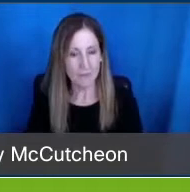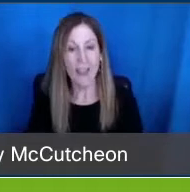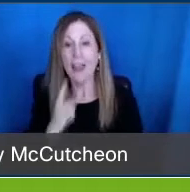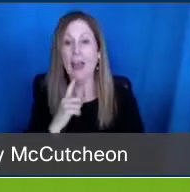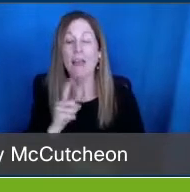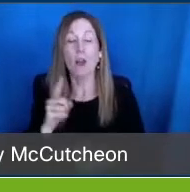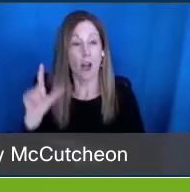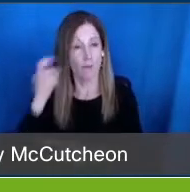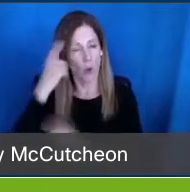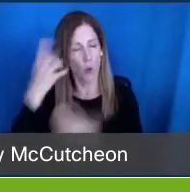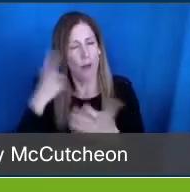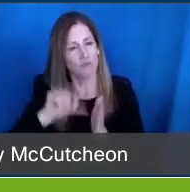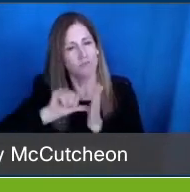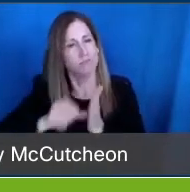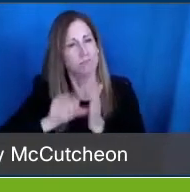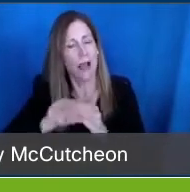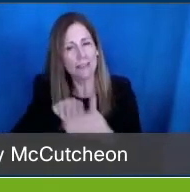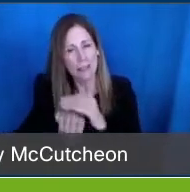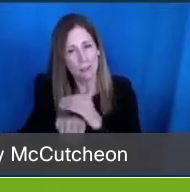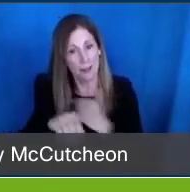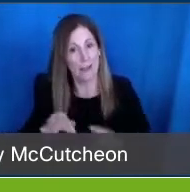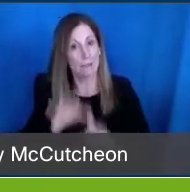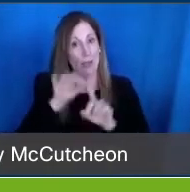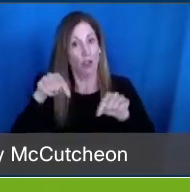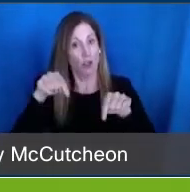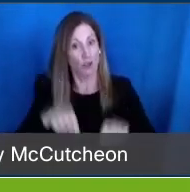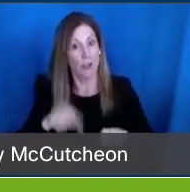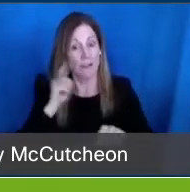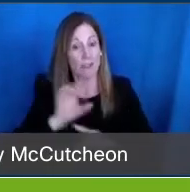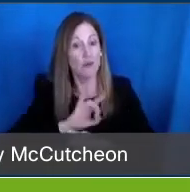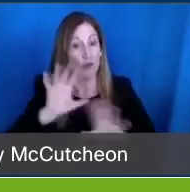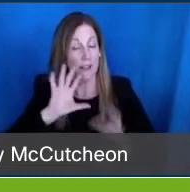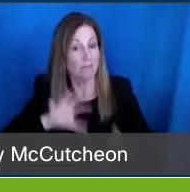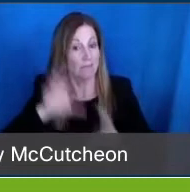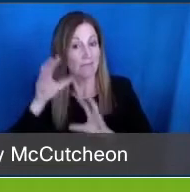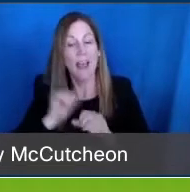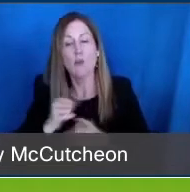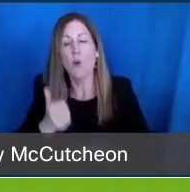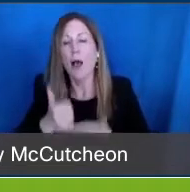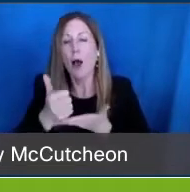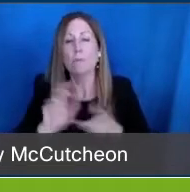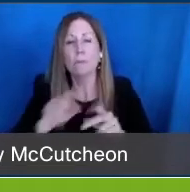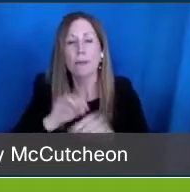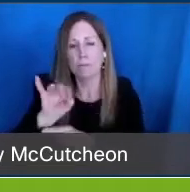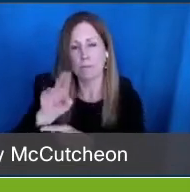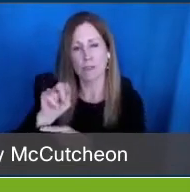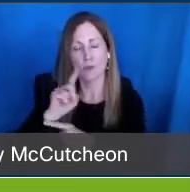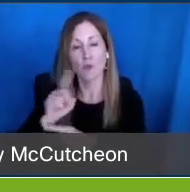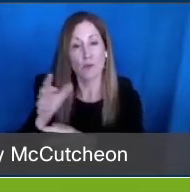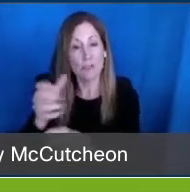especially during this crisis, and to help Minnesotans get the information they need and to receive the services that they rely on.